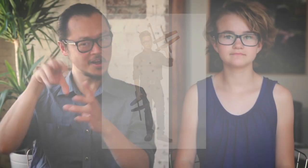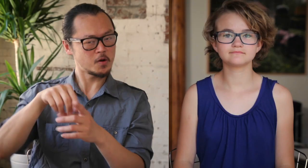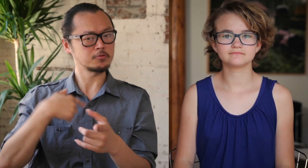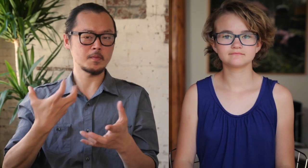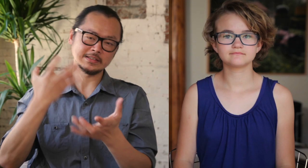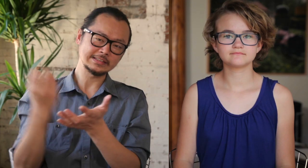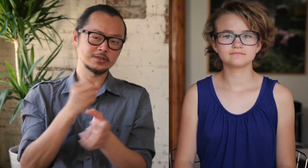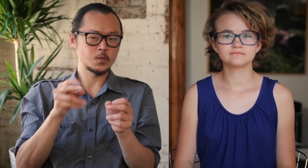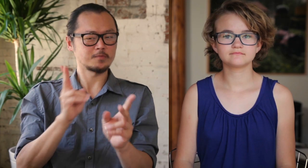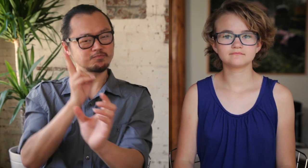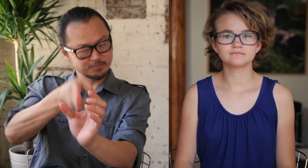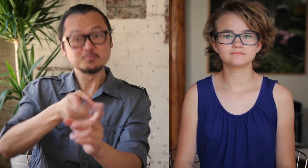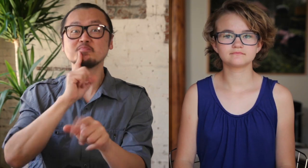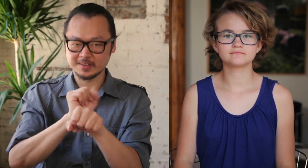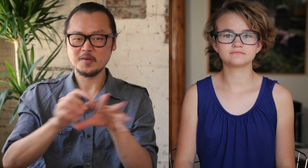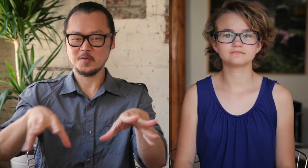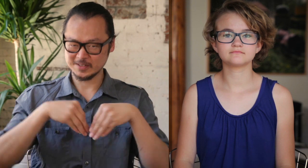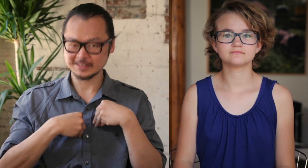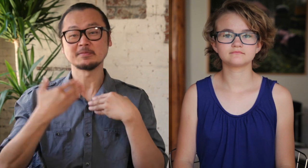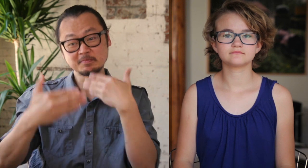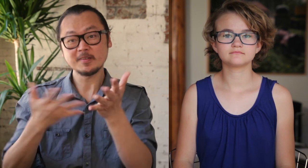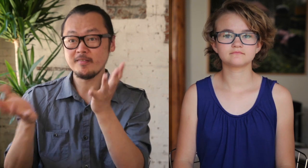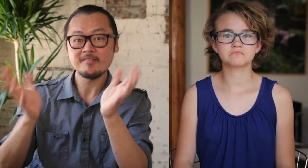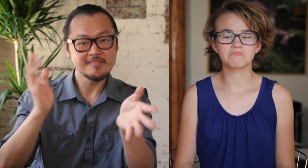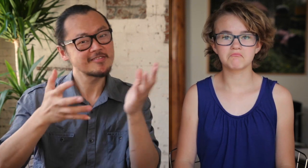I had the opportunity to apply and I was selected.